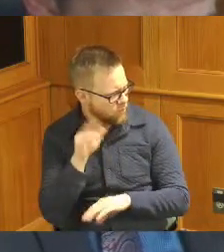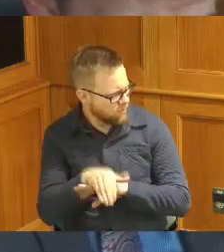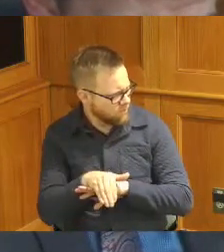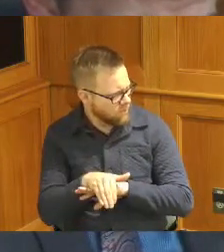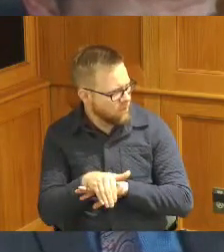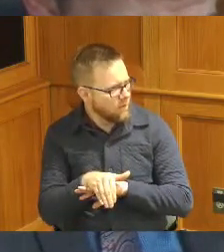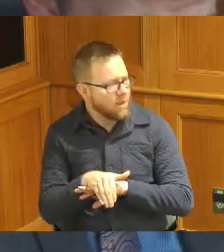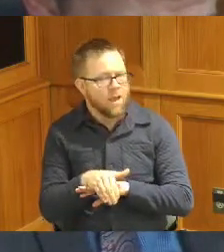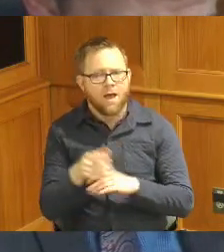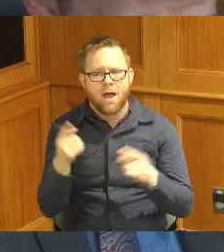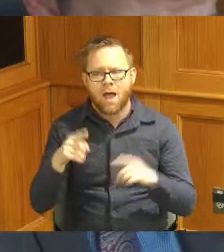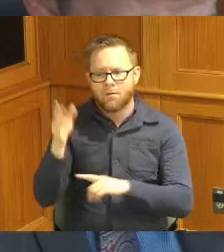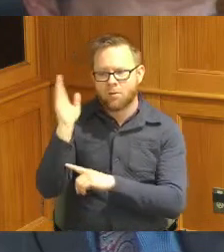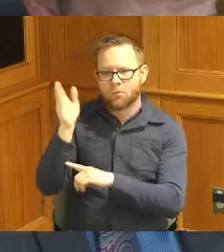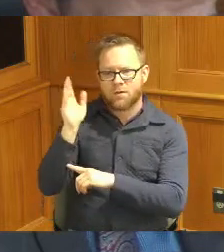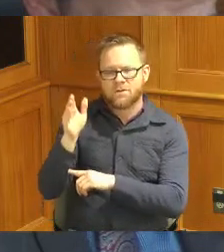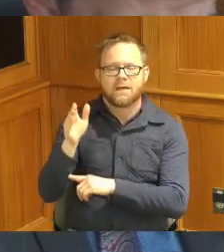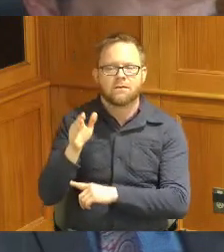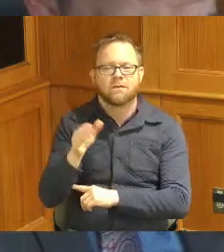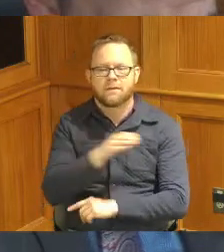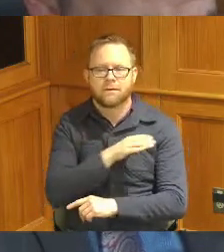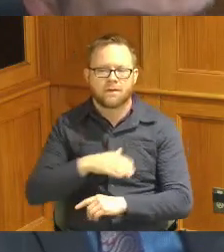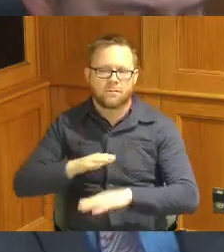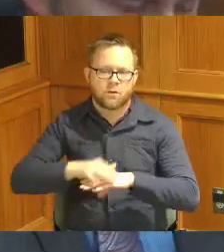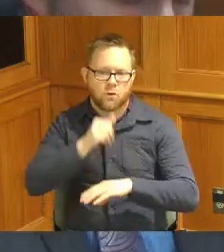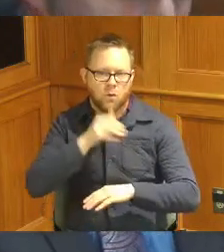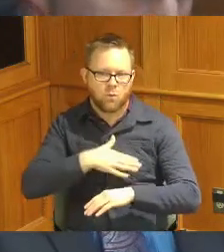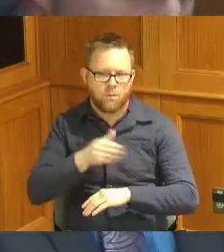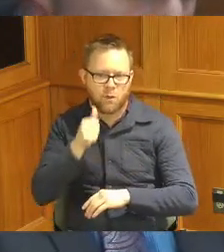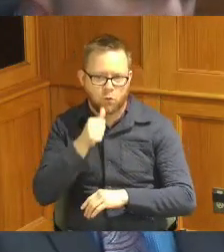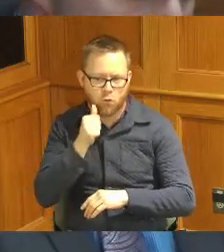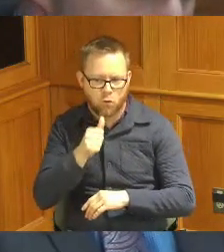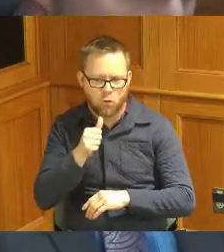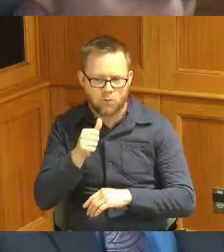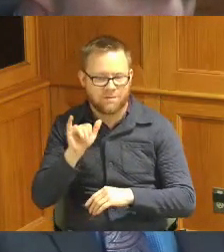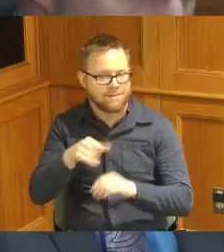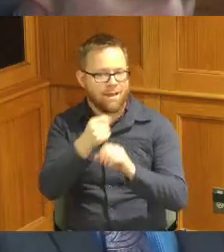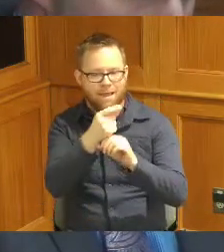the presentation from the Commission on Women and Girls these are annual recommendations that come